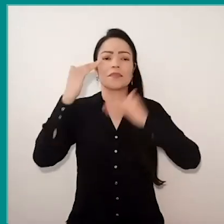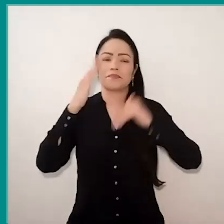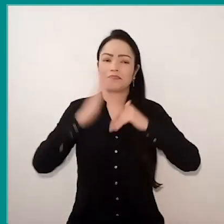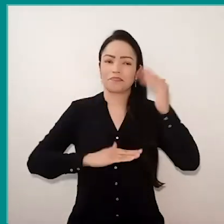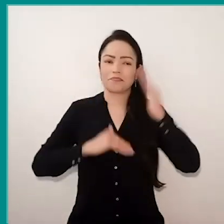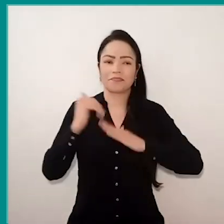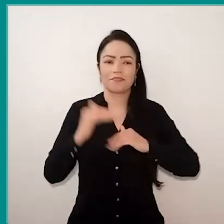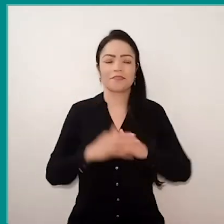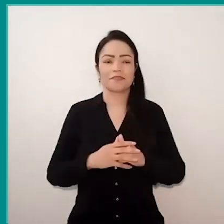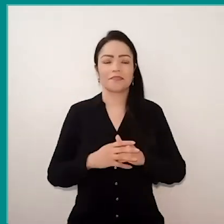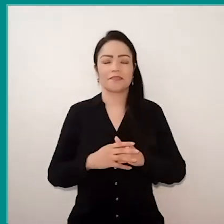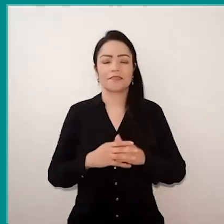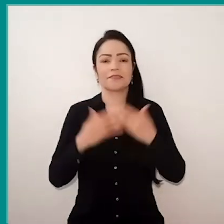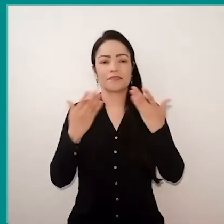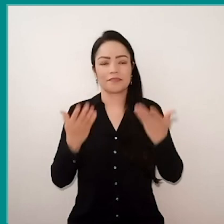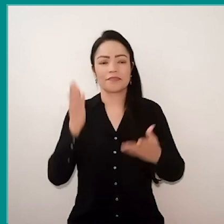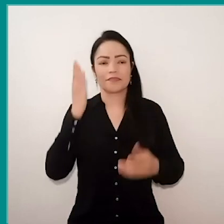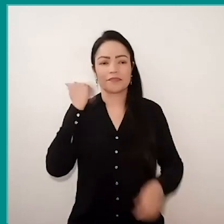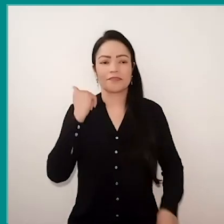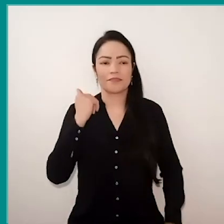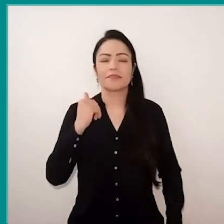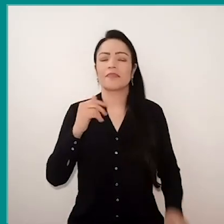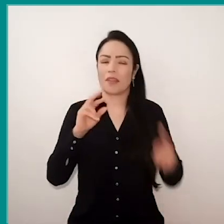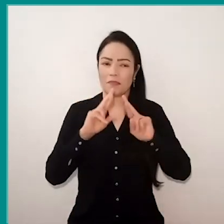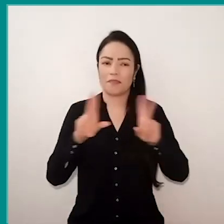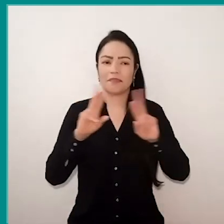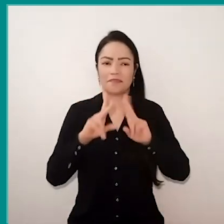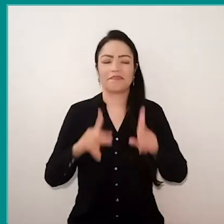and we know that it makes a huge difference.